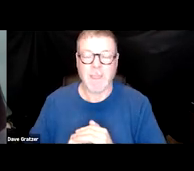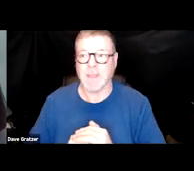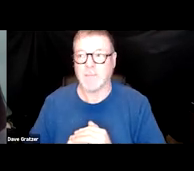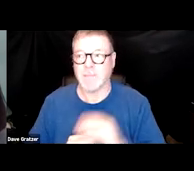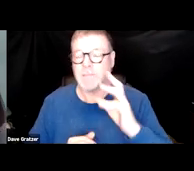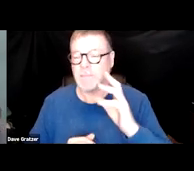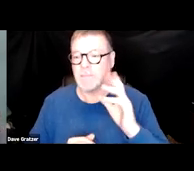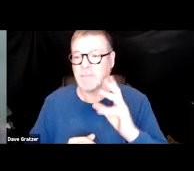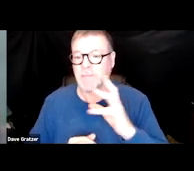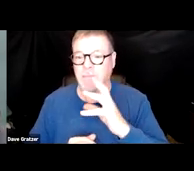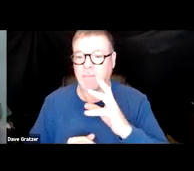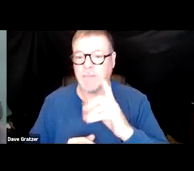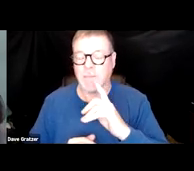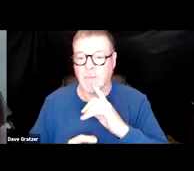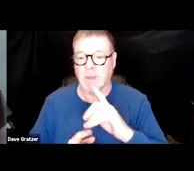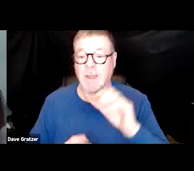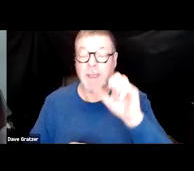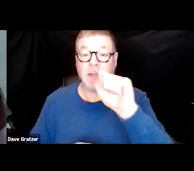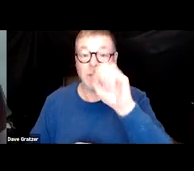To, as SOAR Coordinators,